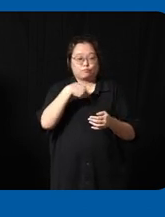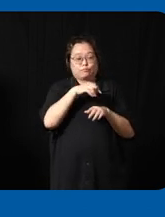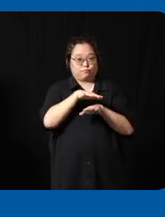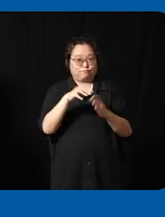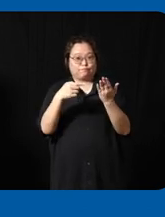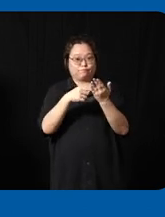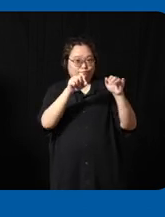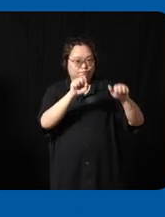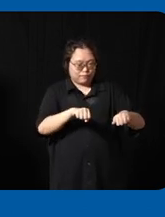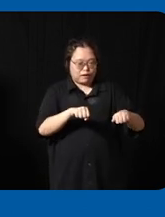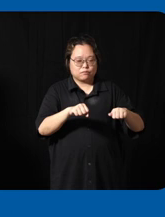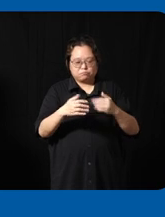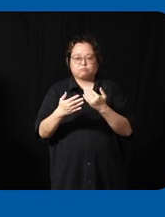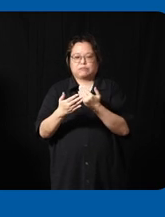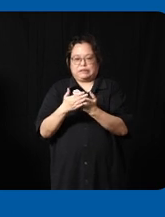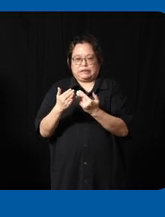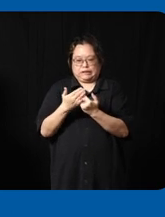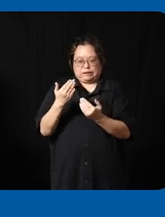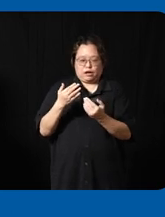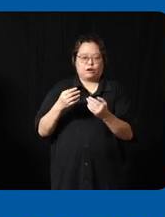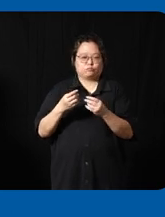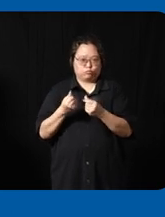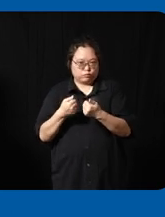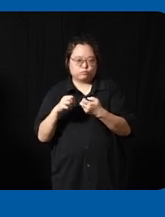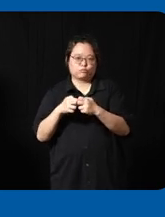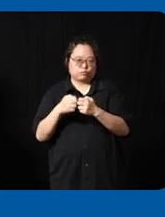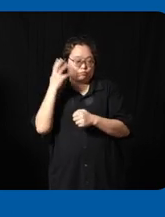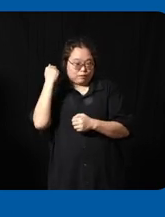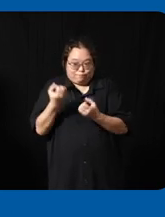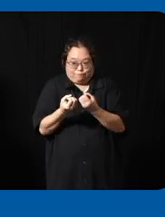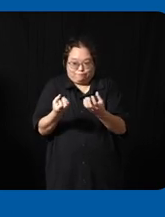it is a lot easier to scale the solution because it's already Mass Market in the first place then